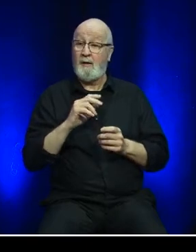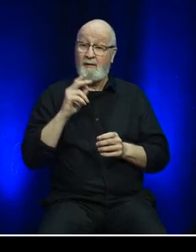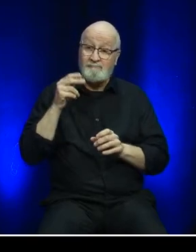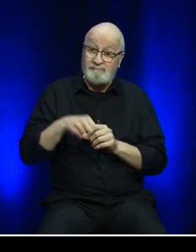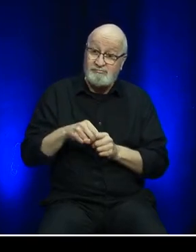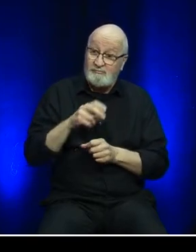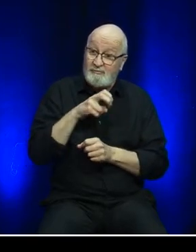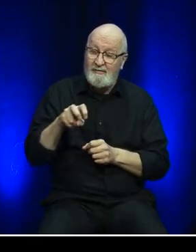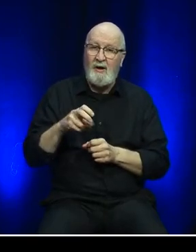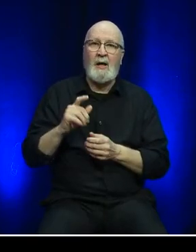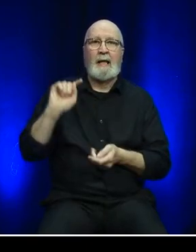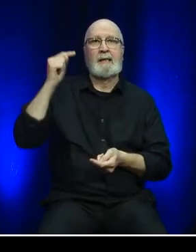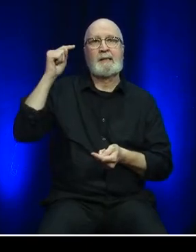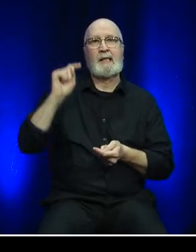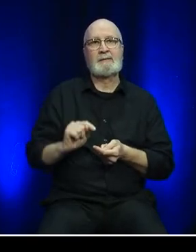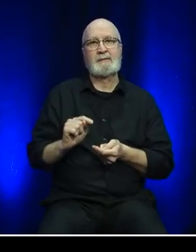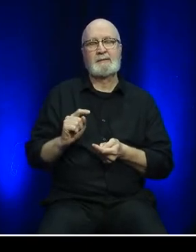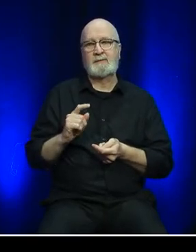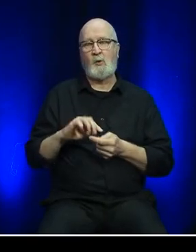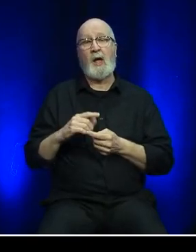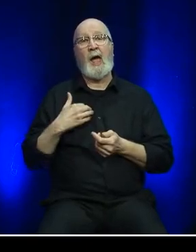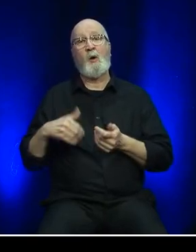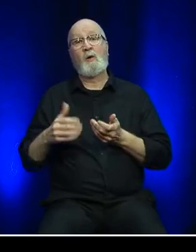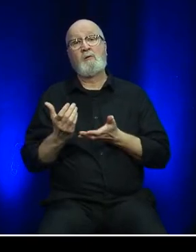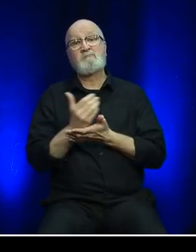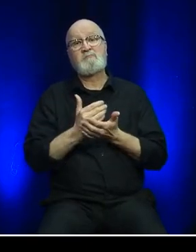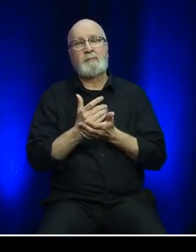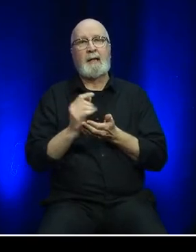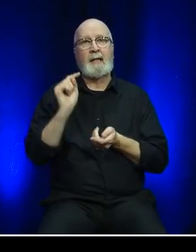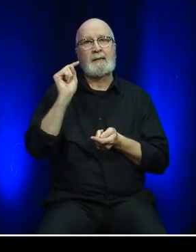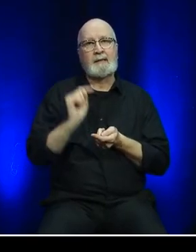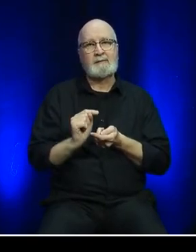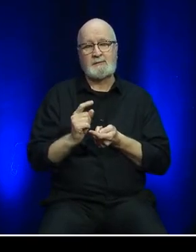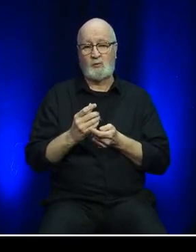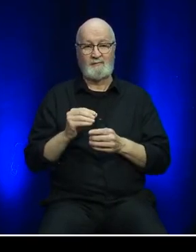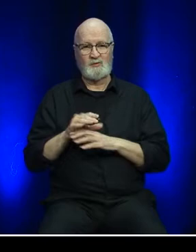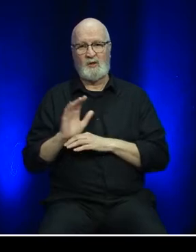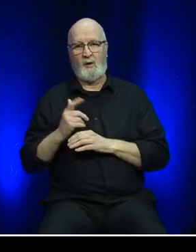which negatively impacted our revenues and influenced many of our operating decisions.